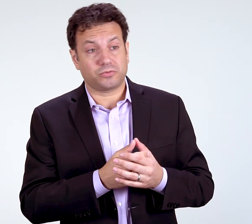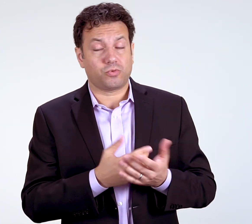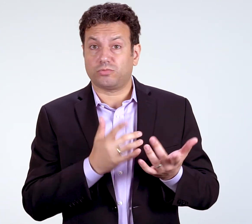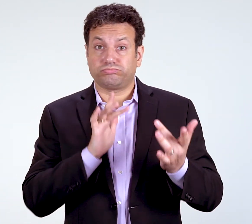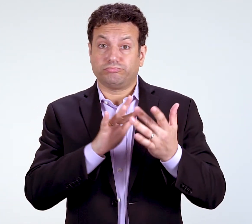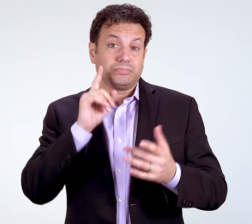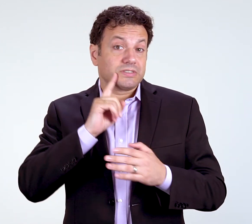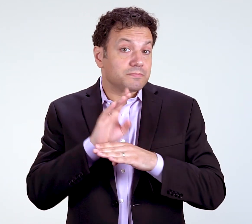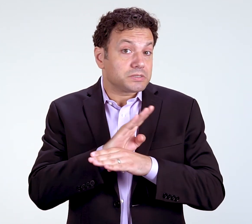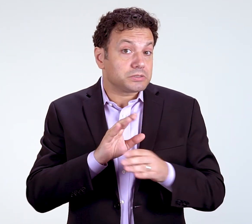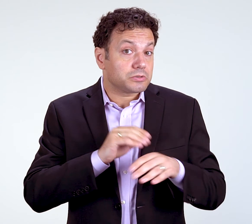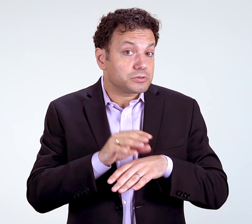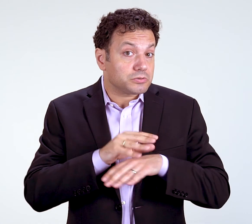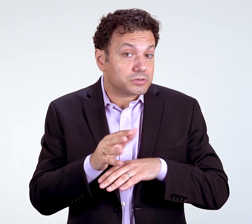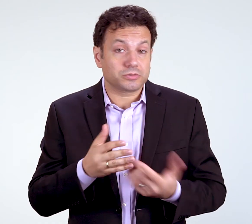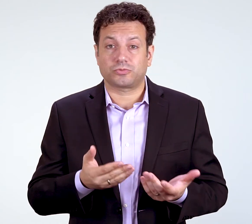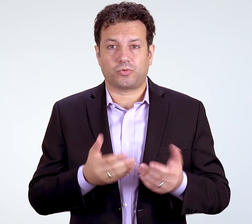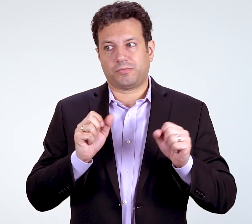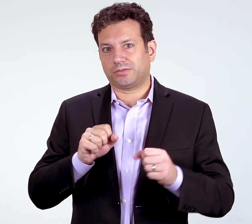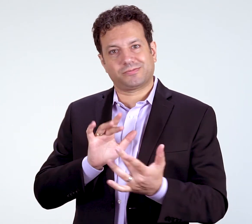You can reach out to a Deaf business consultant